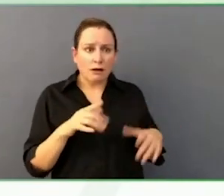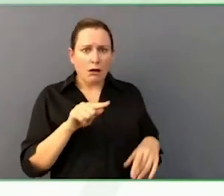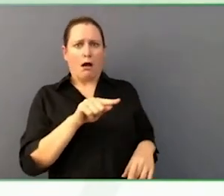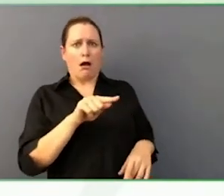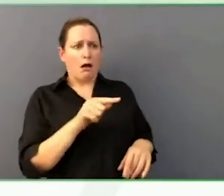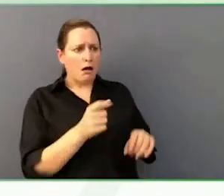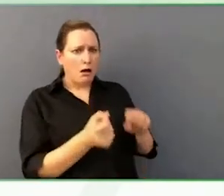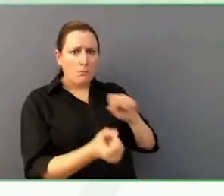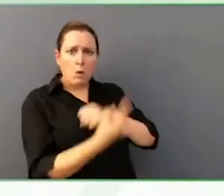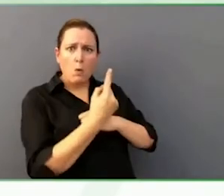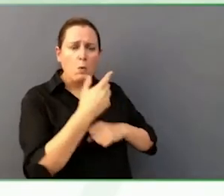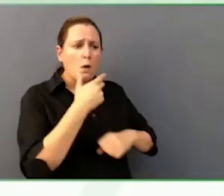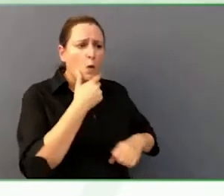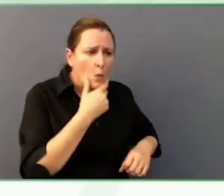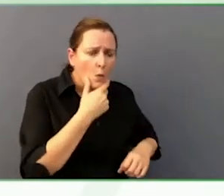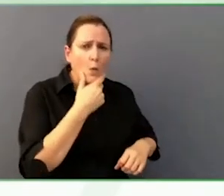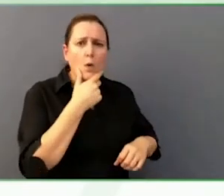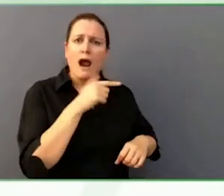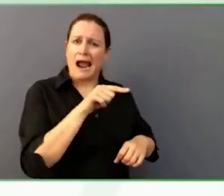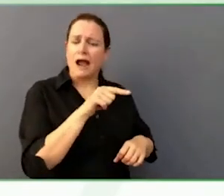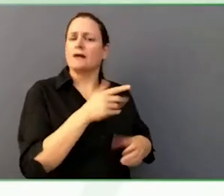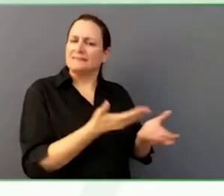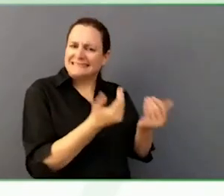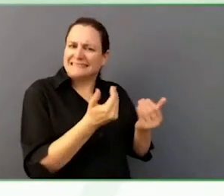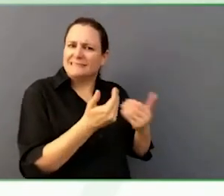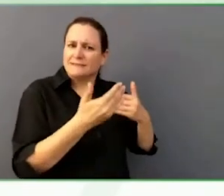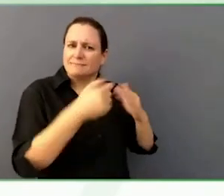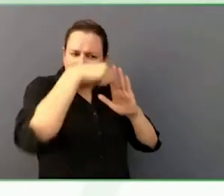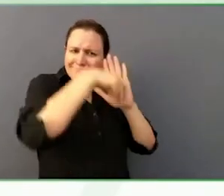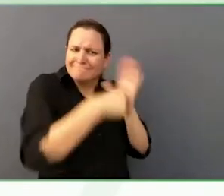I think the example of best practice that I would like to talk